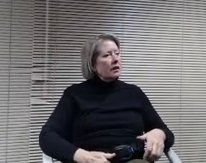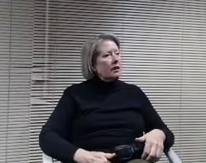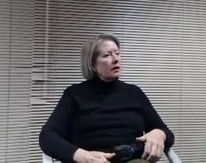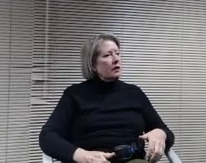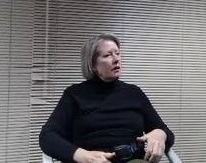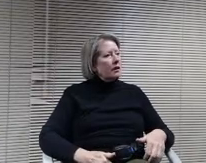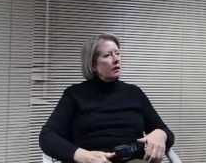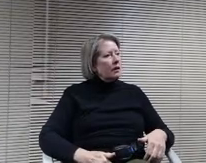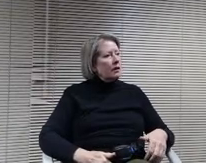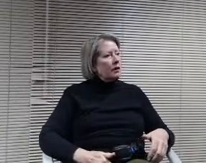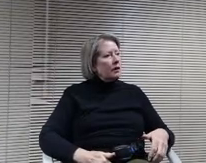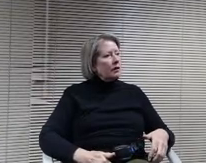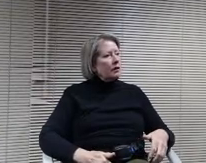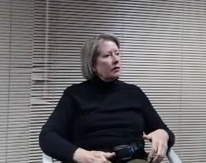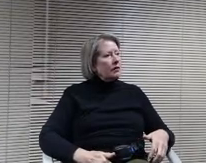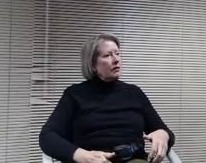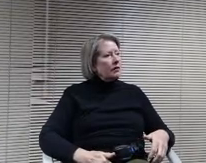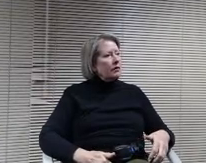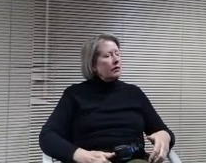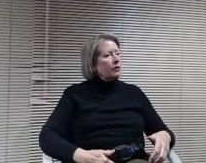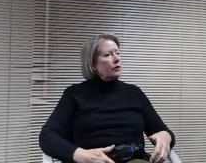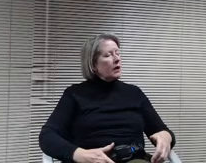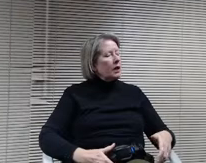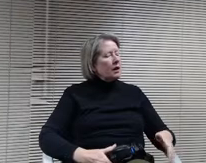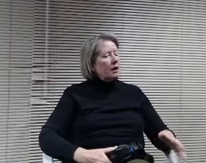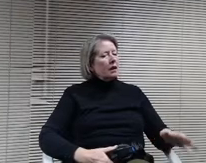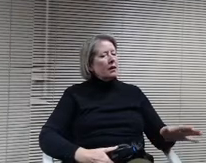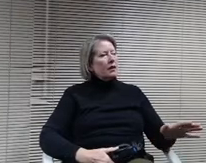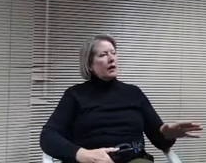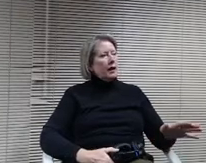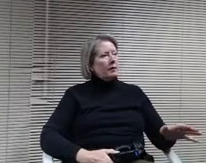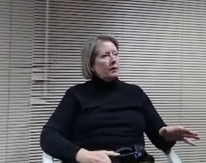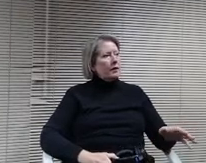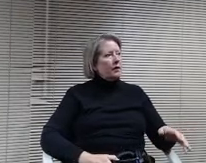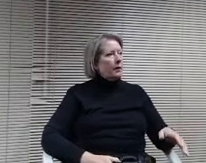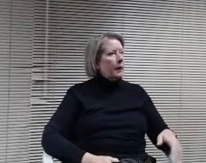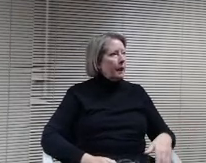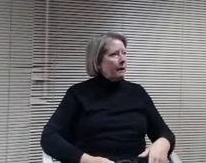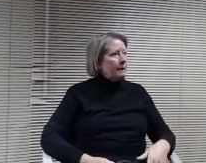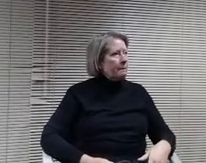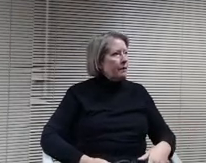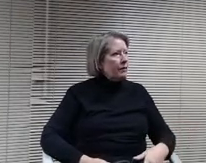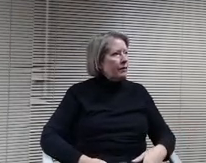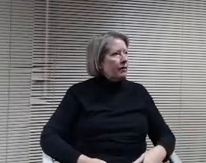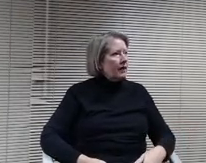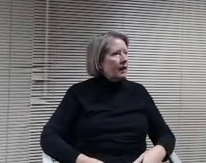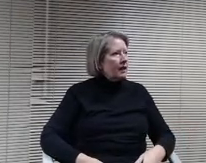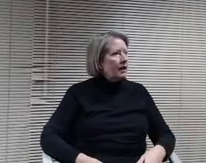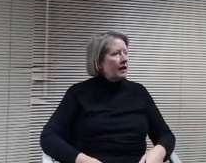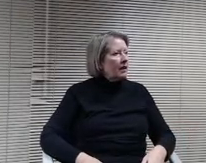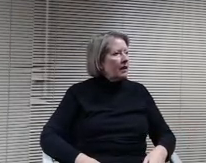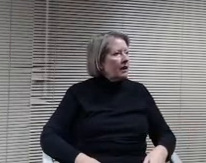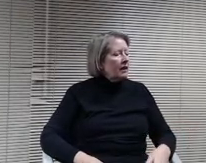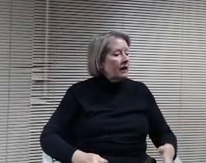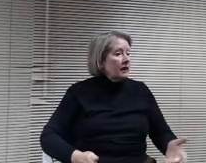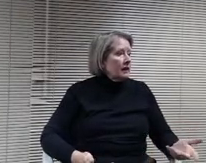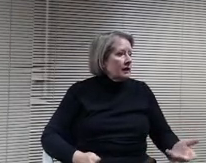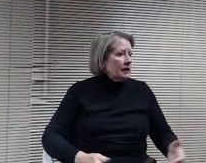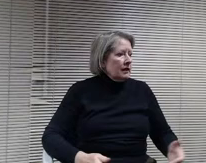partnership that we've had in the past and really value that. But it will be wonderful to see our our students come